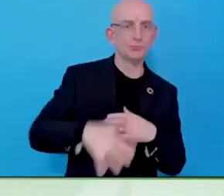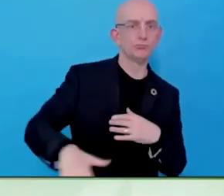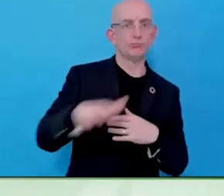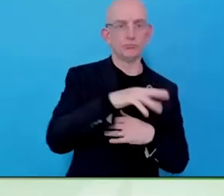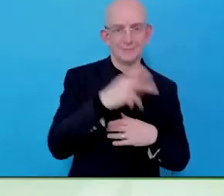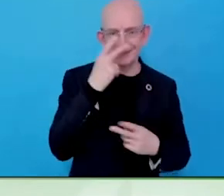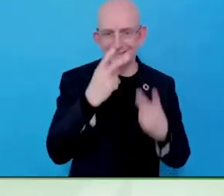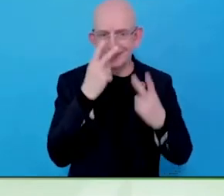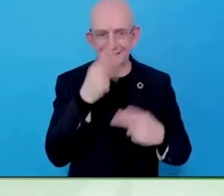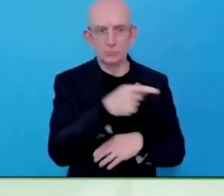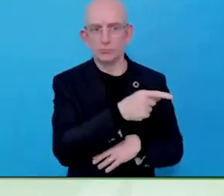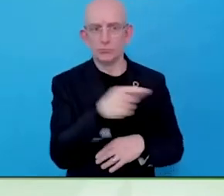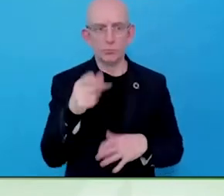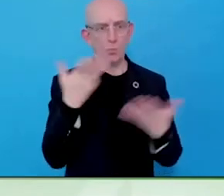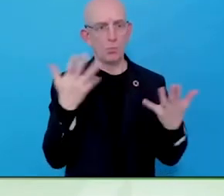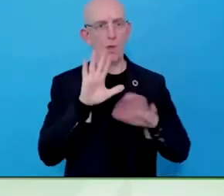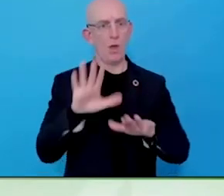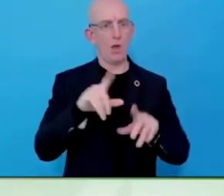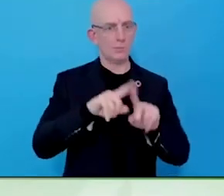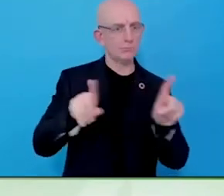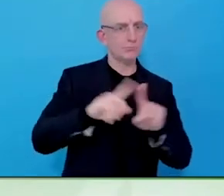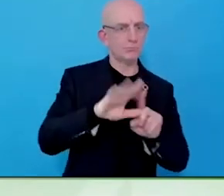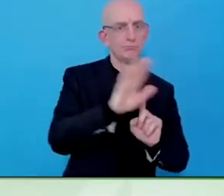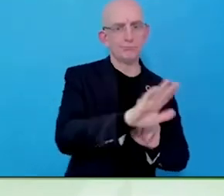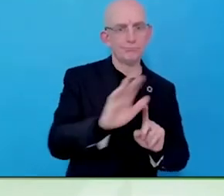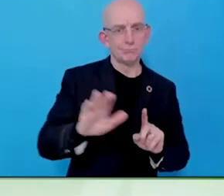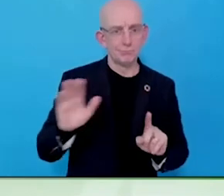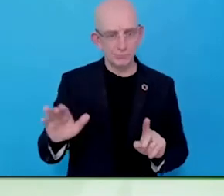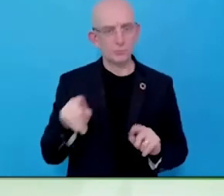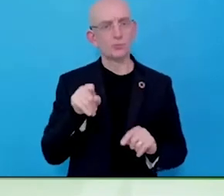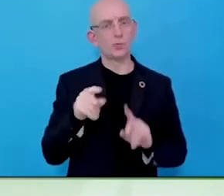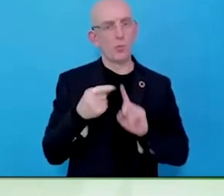For you, you've been on this journey for quite some time.